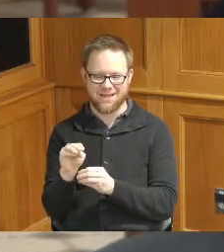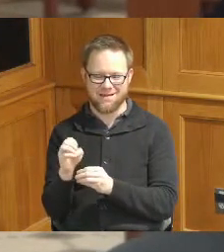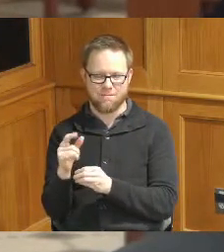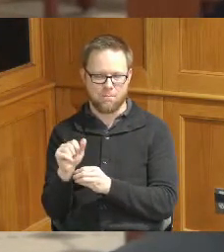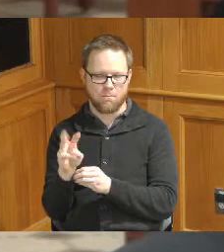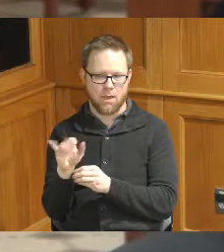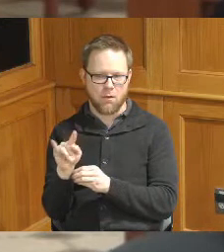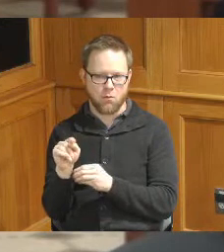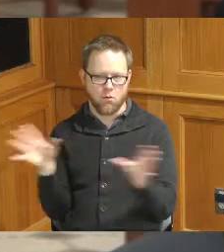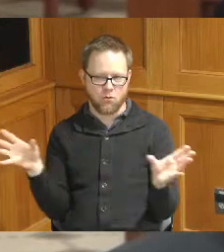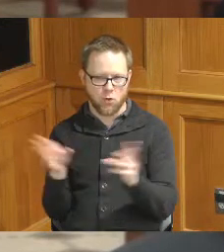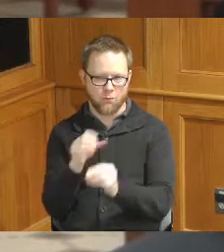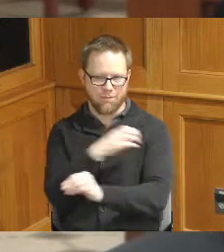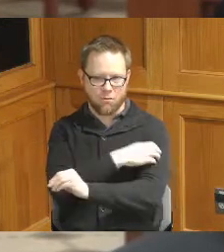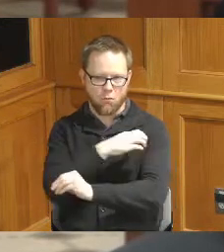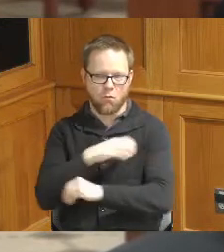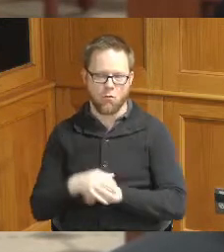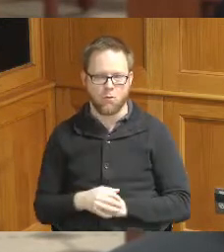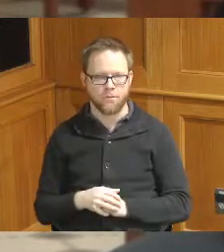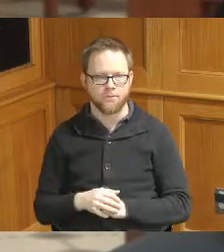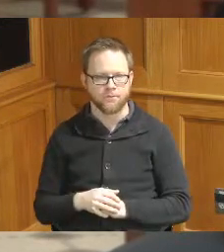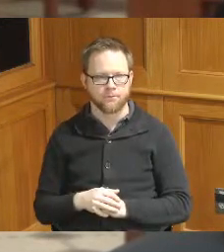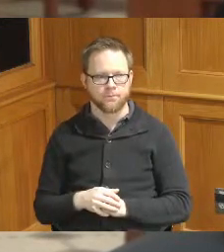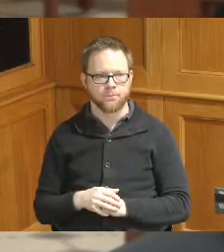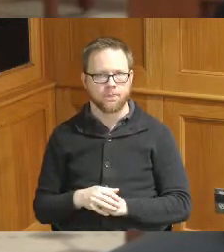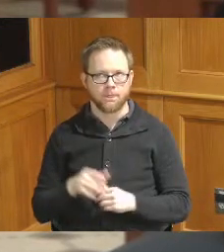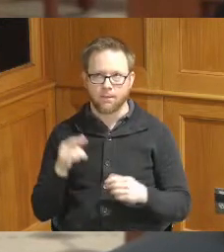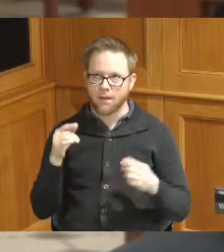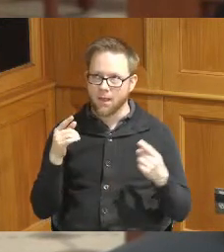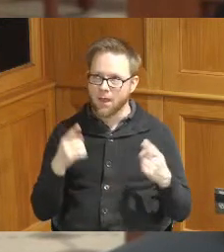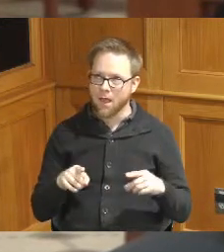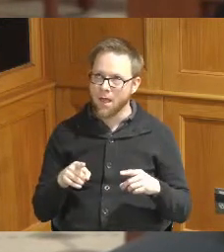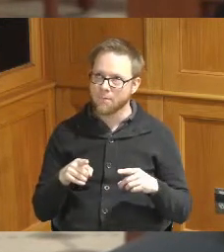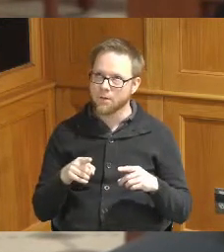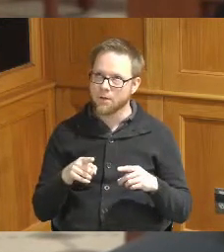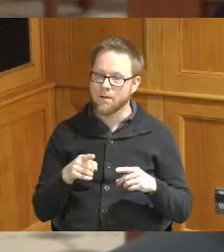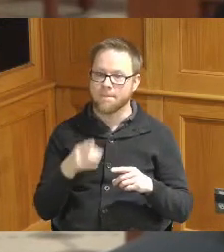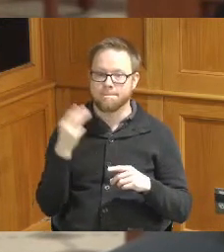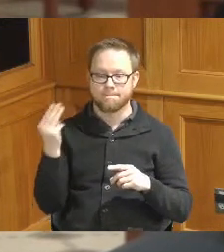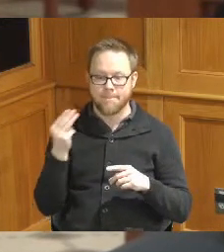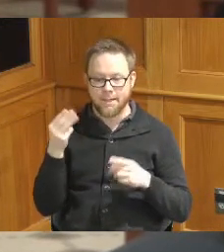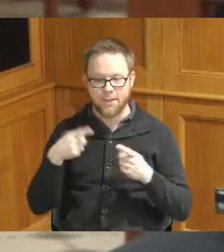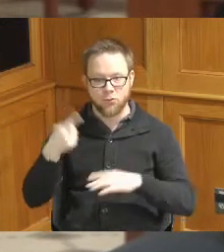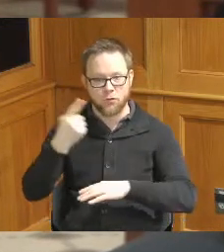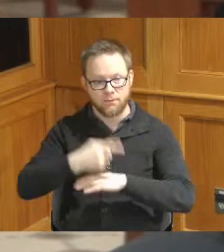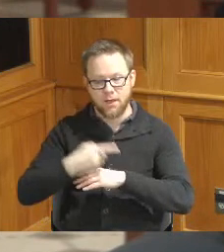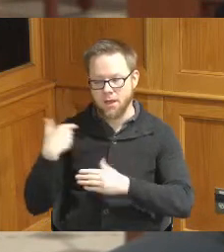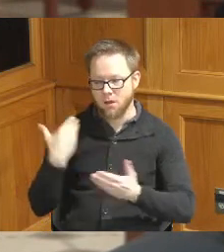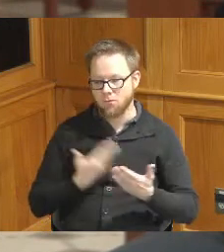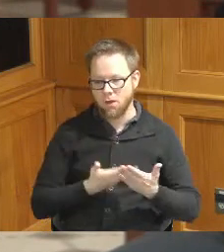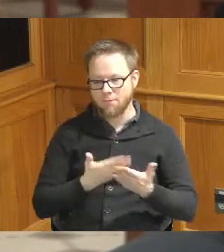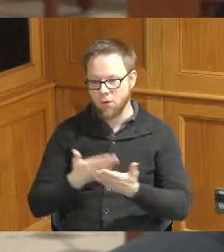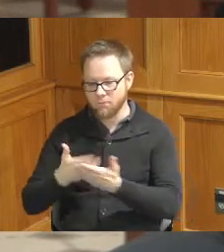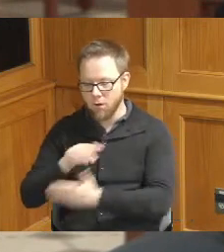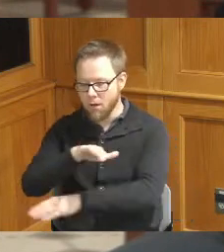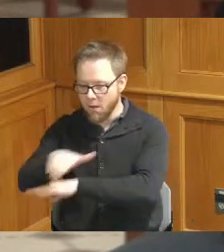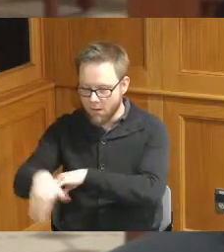that was through the day Monday they arrived on site really overnight Monday Tuesday morning and